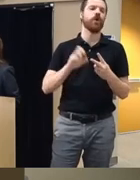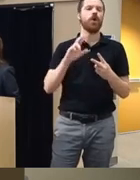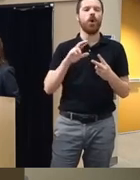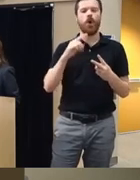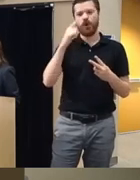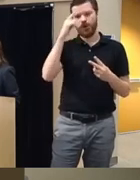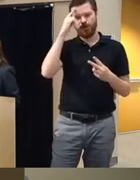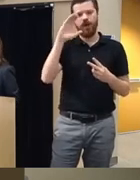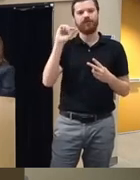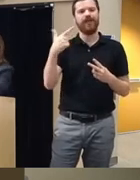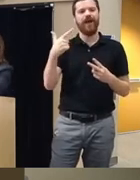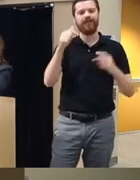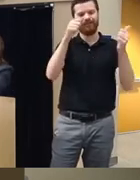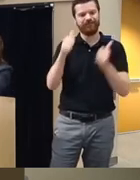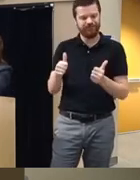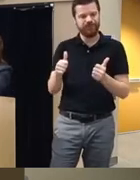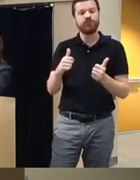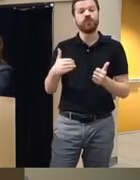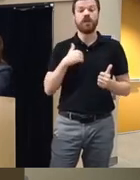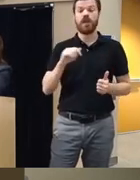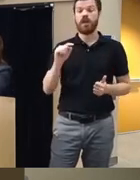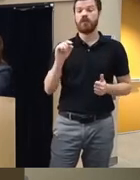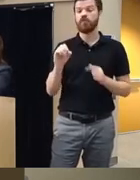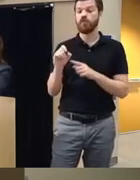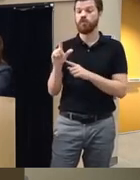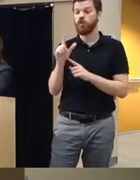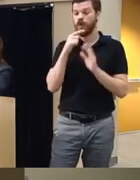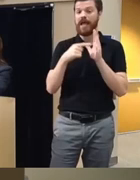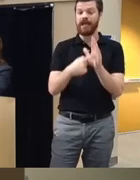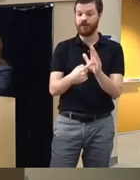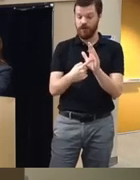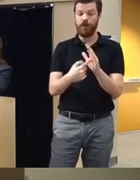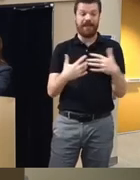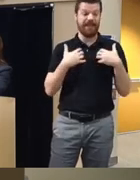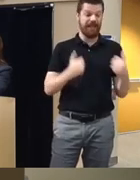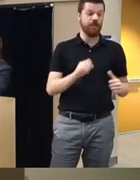impairments um we do have a tool that shows you what the healthy organ looks like and then